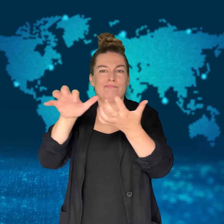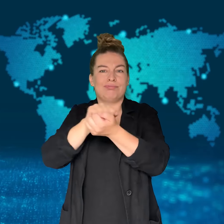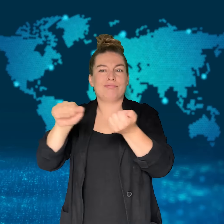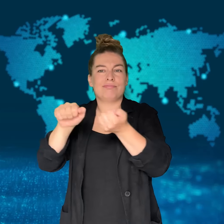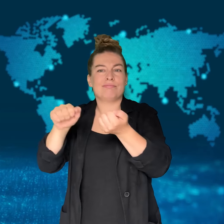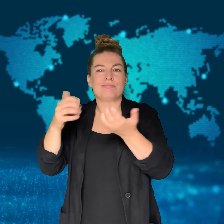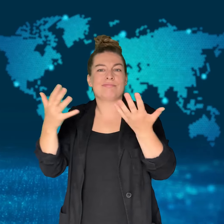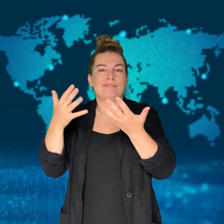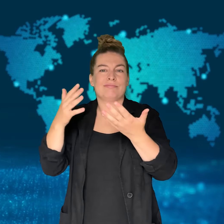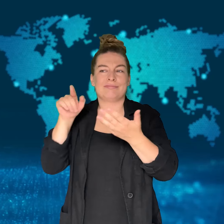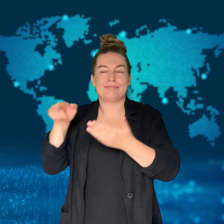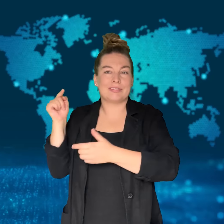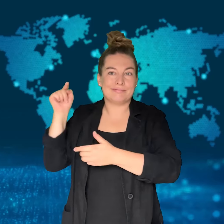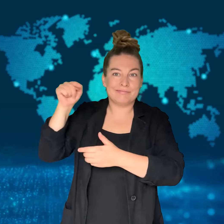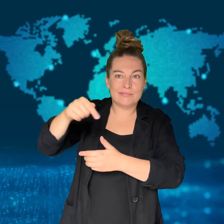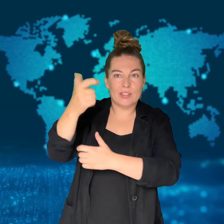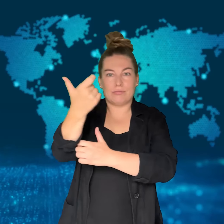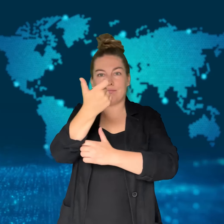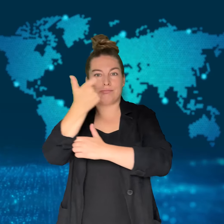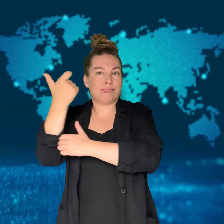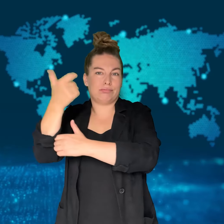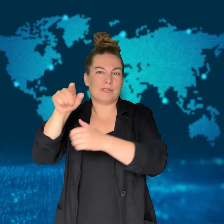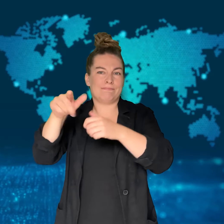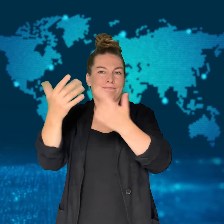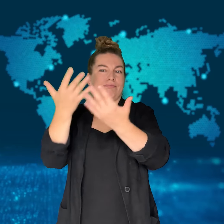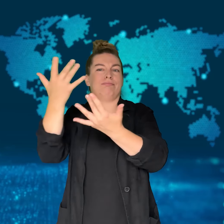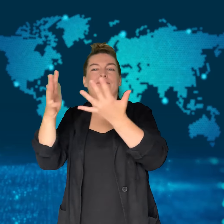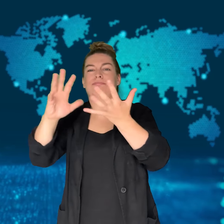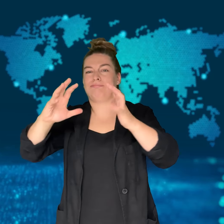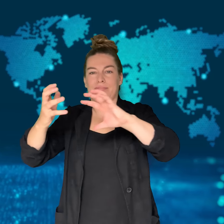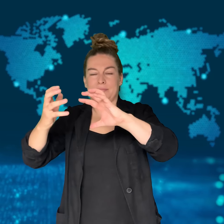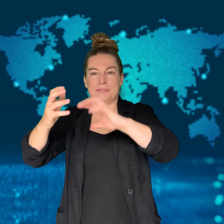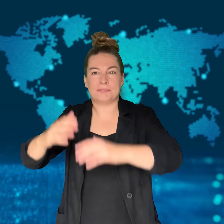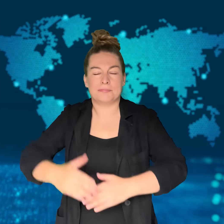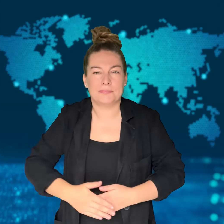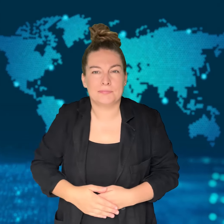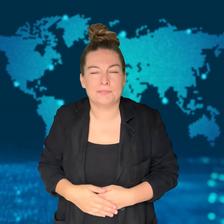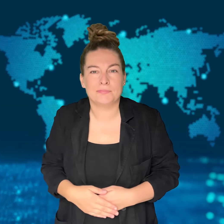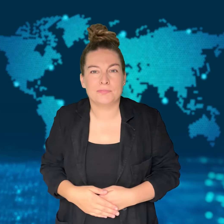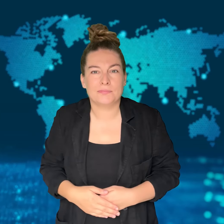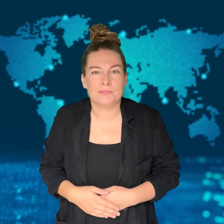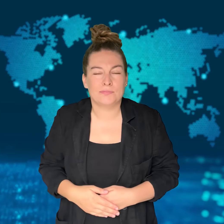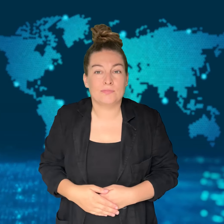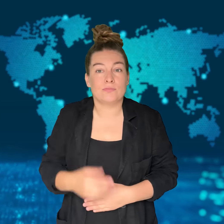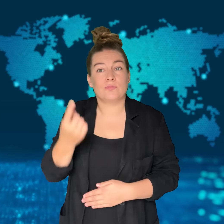the ferris wheel continued to spin.